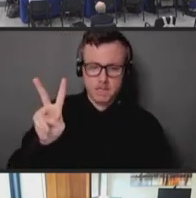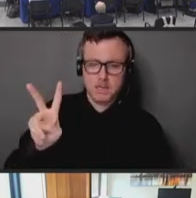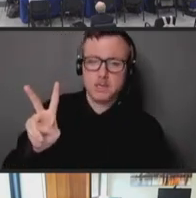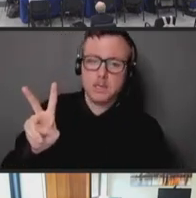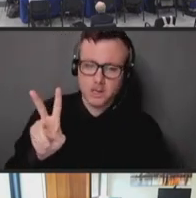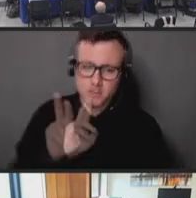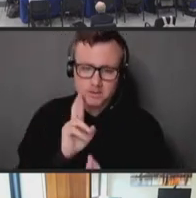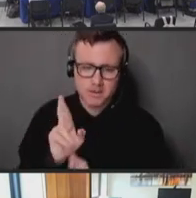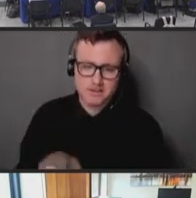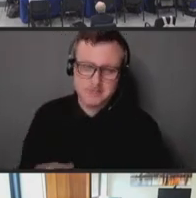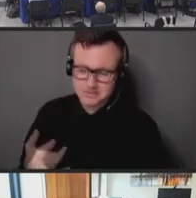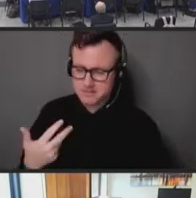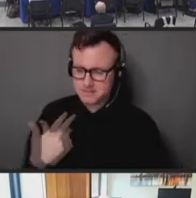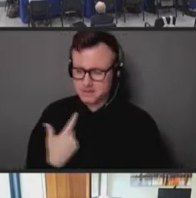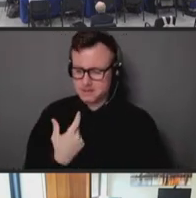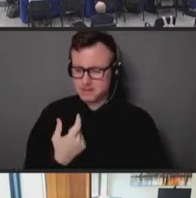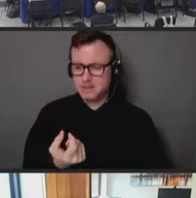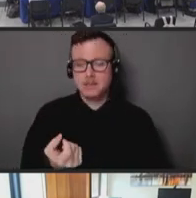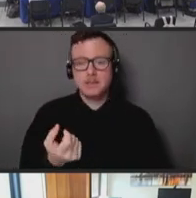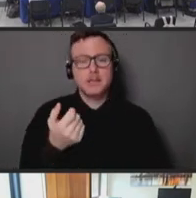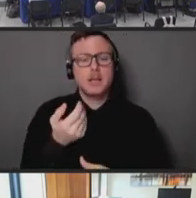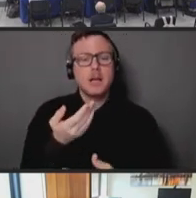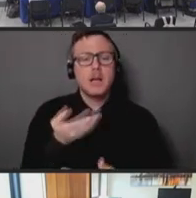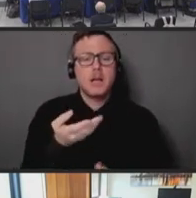A number of appropriations issues, and also